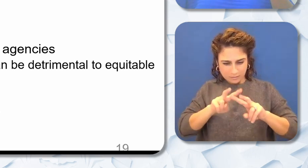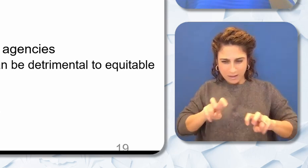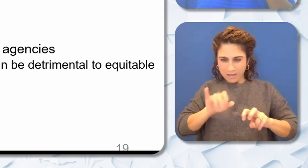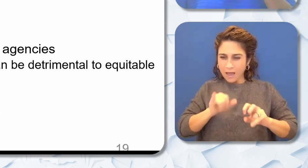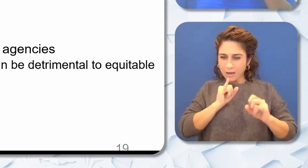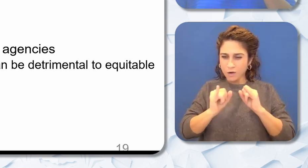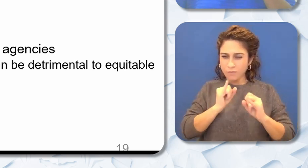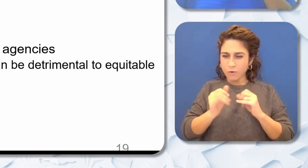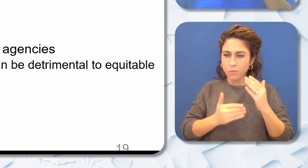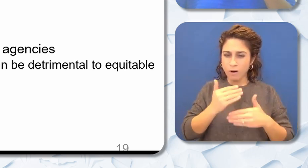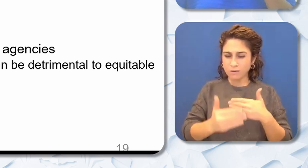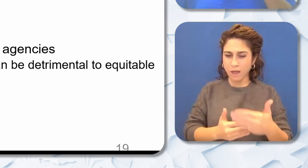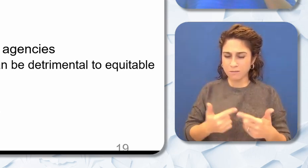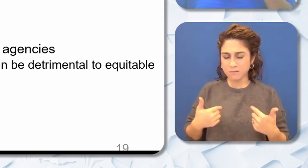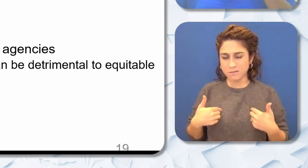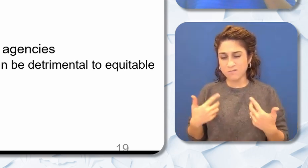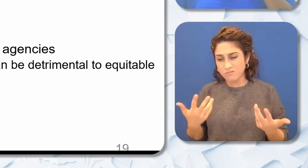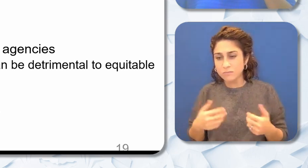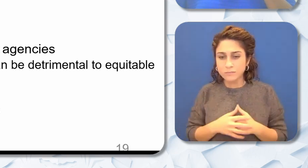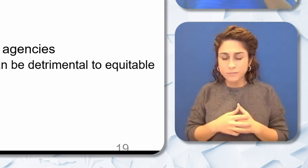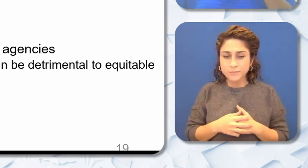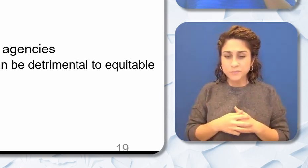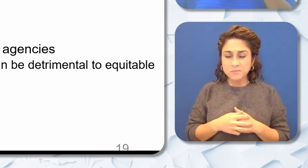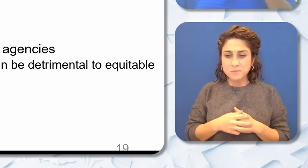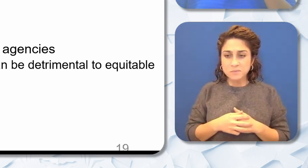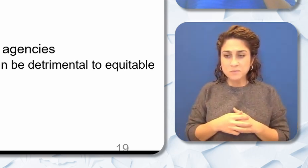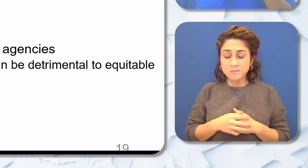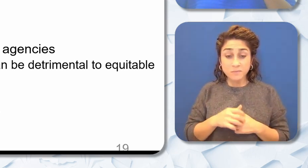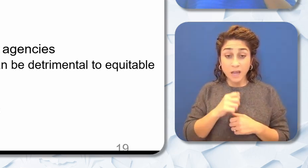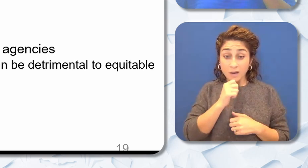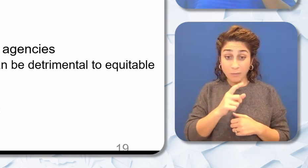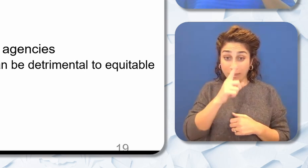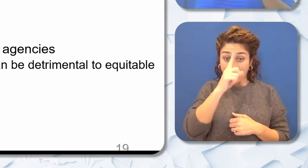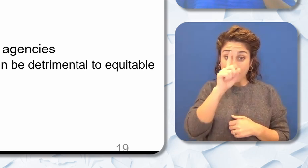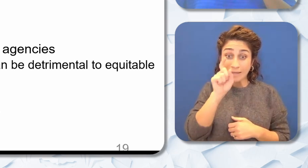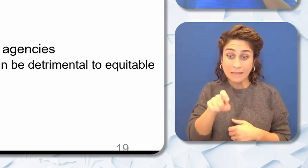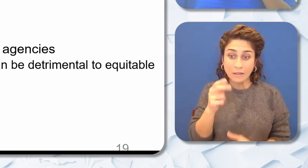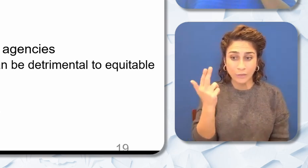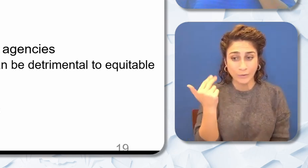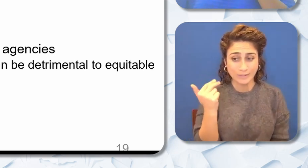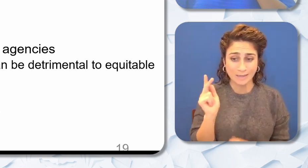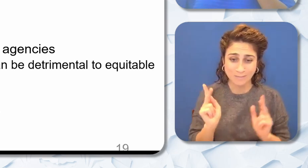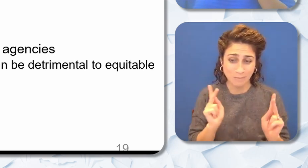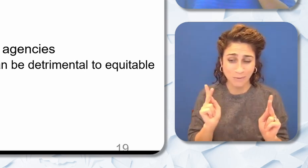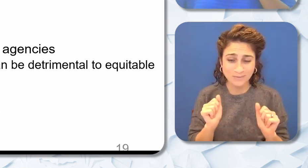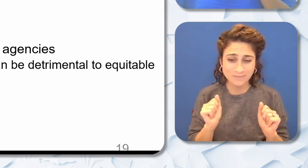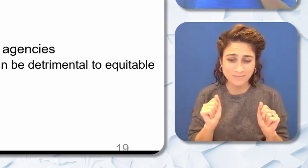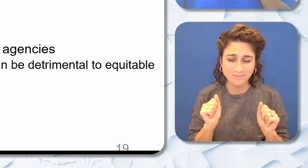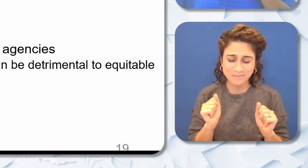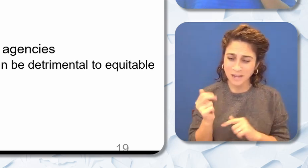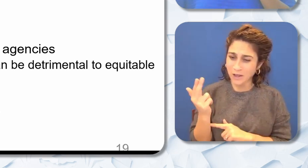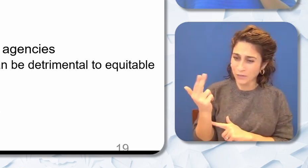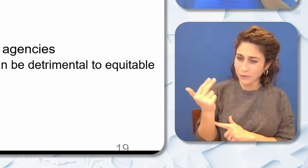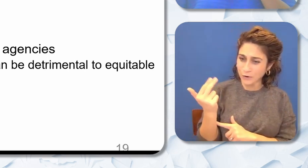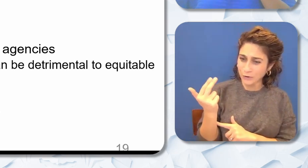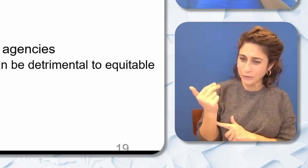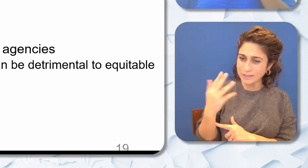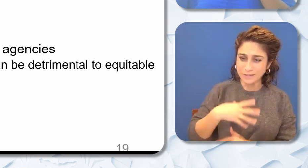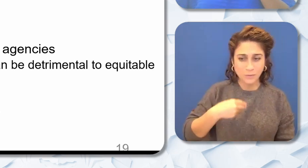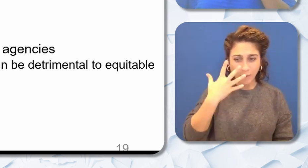yet to see the need or the benefit of having 13 people. More importantly 13 Caucasian people on